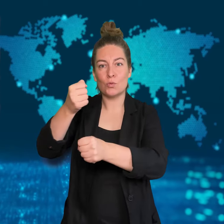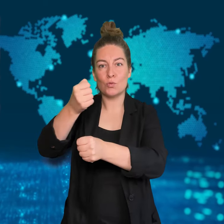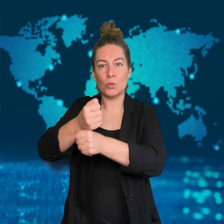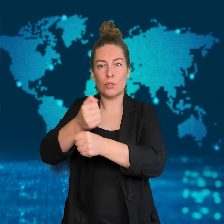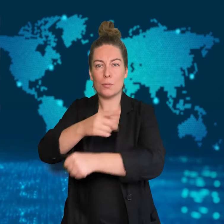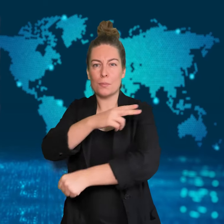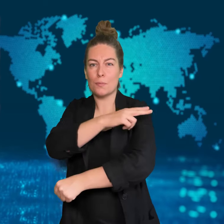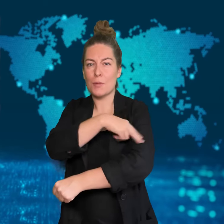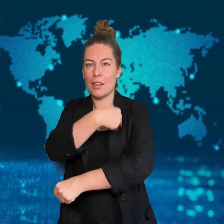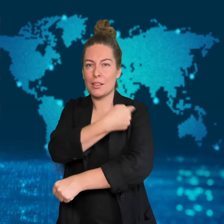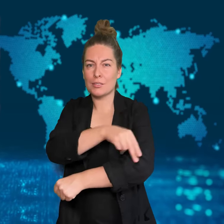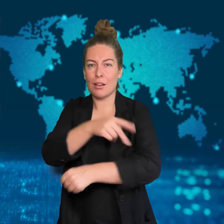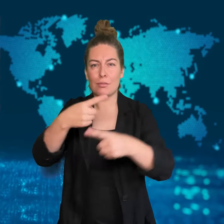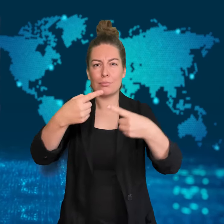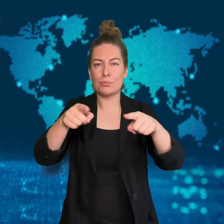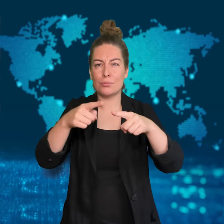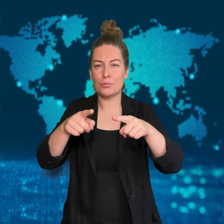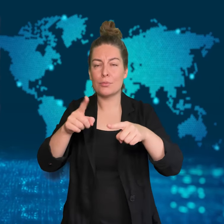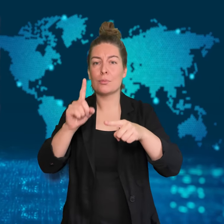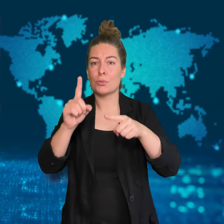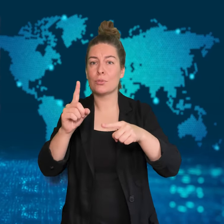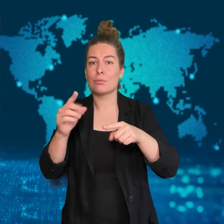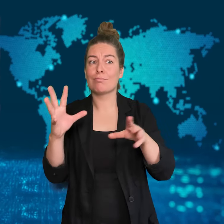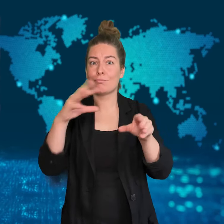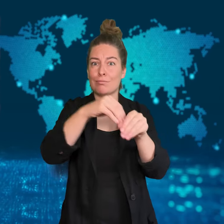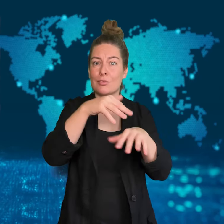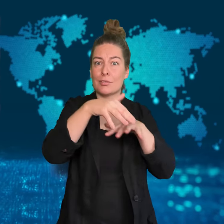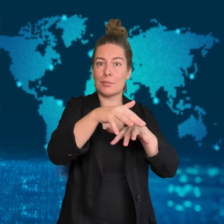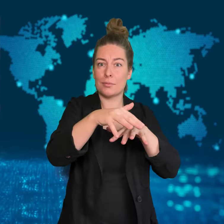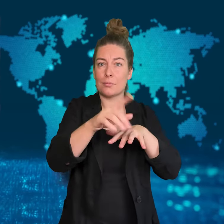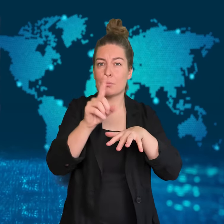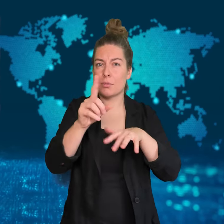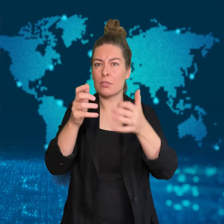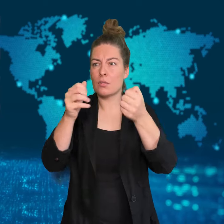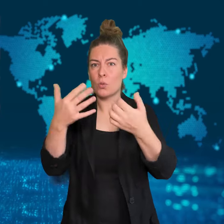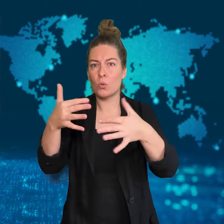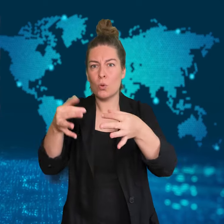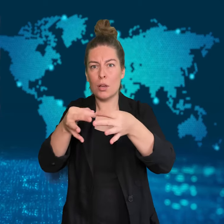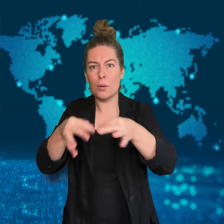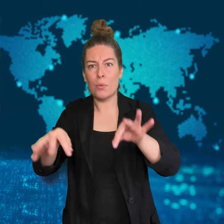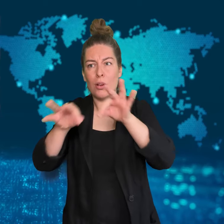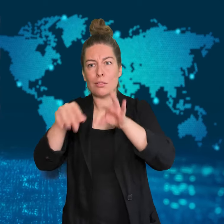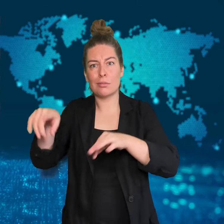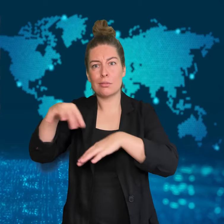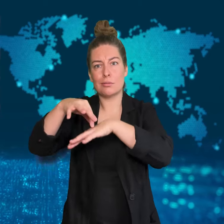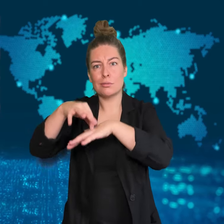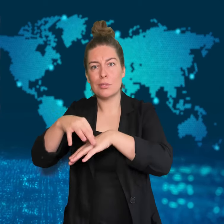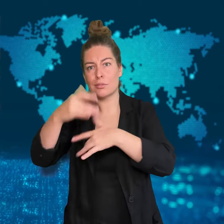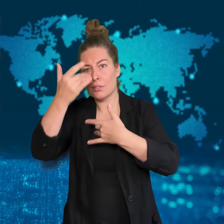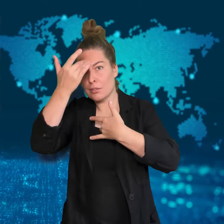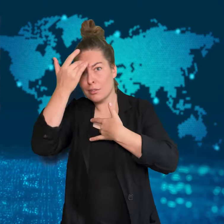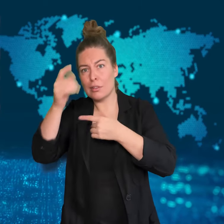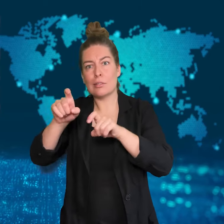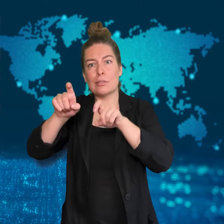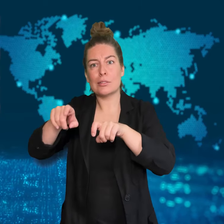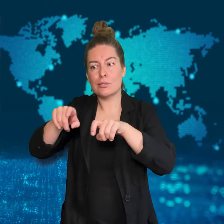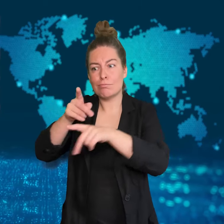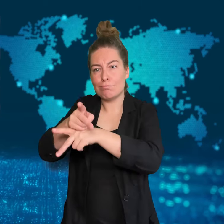Medical clinics treated only emergencies.